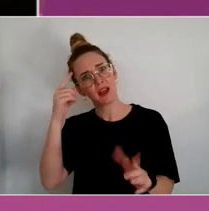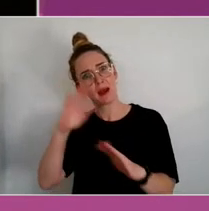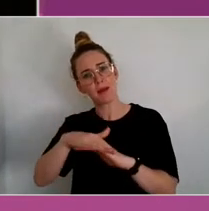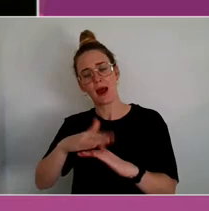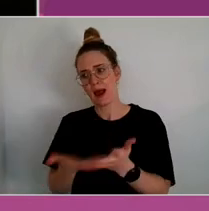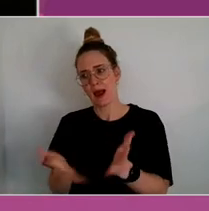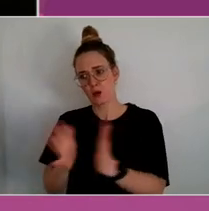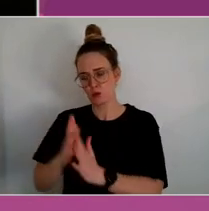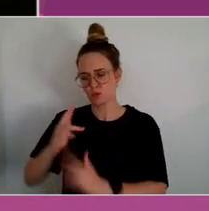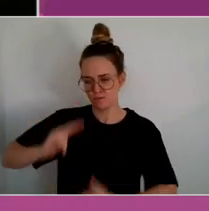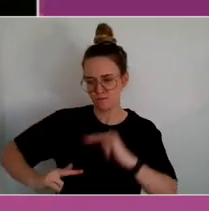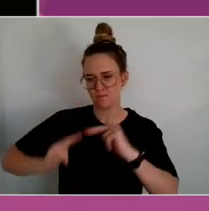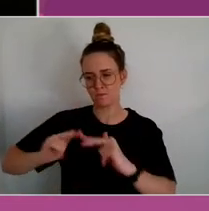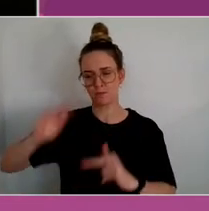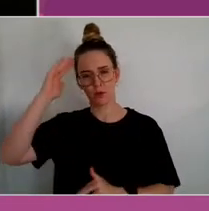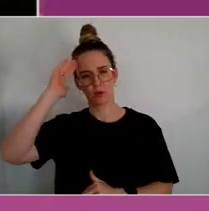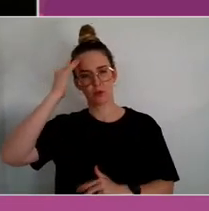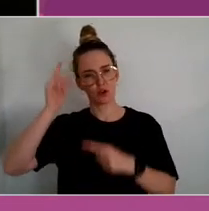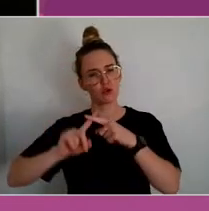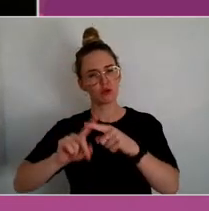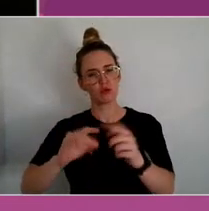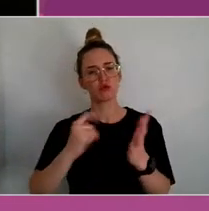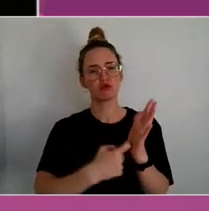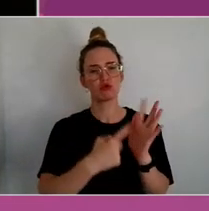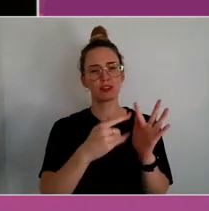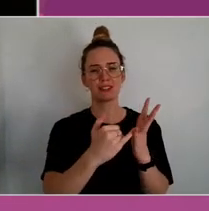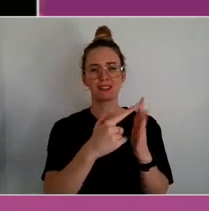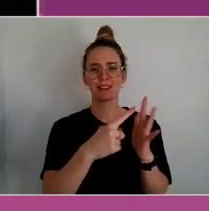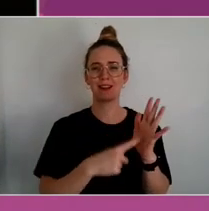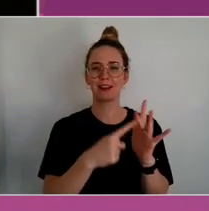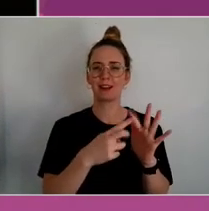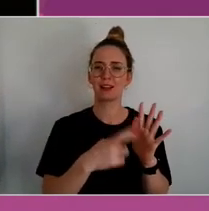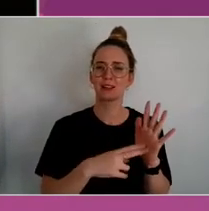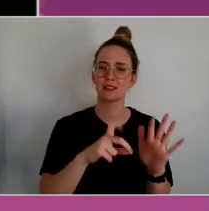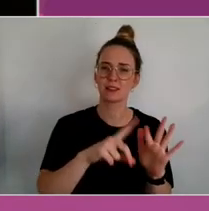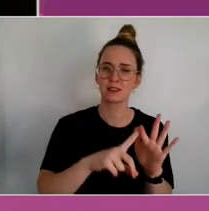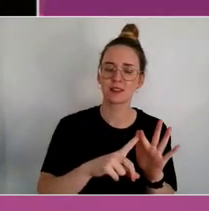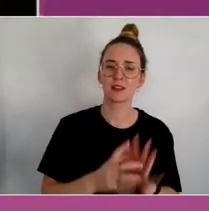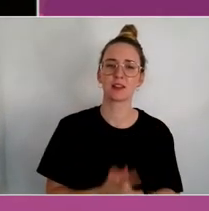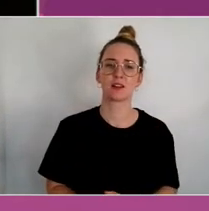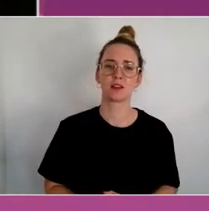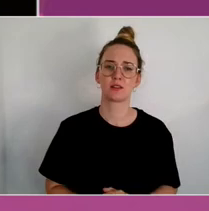capacity at the beginning, with arts generally being done for other purposes.